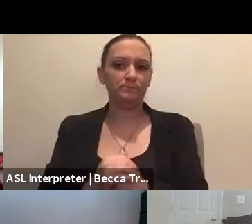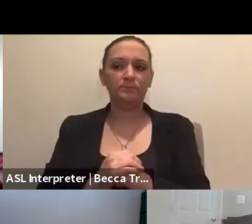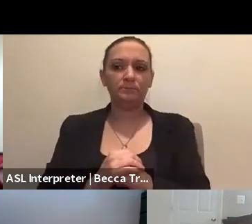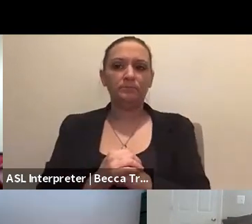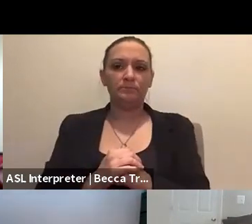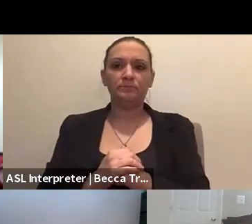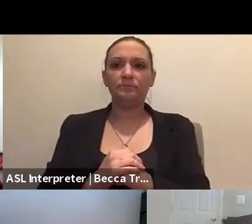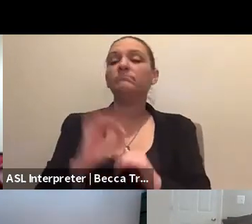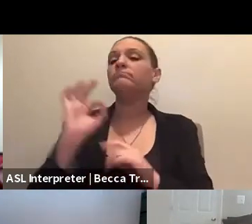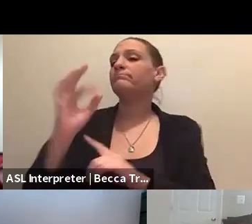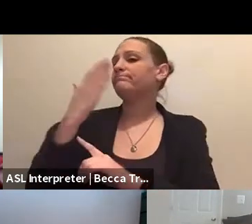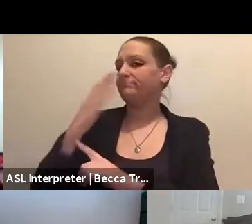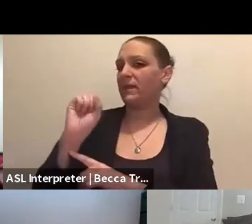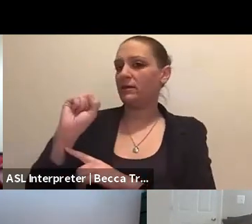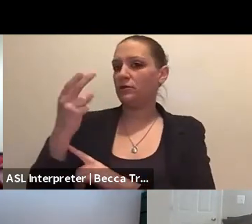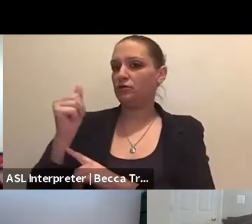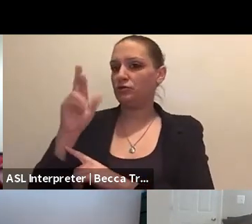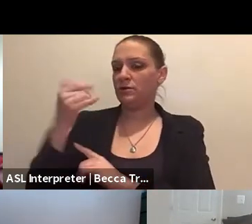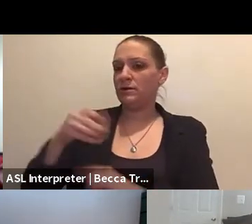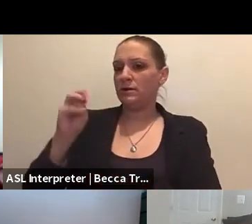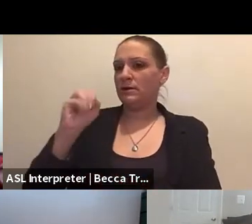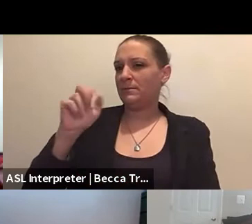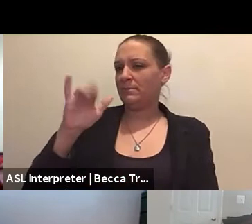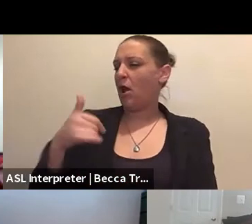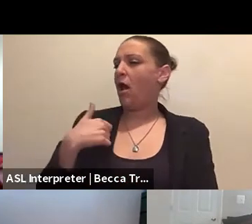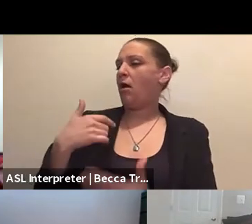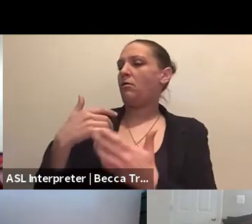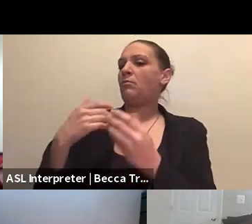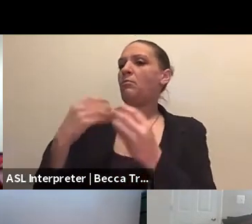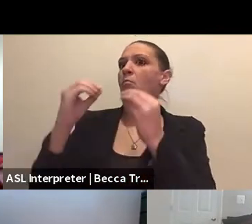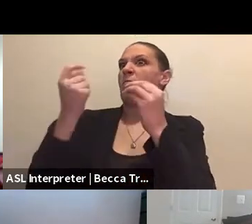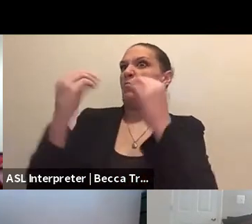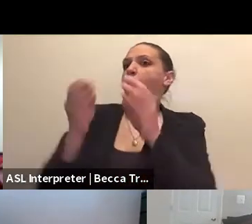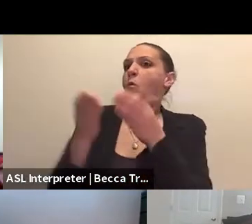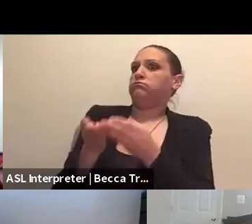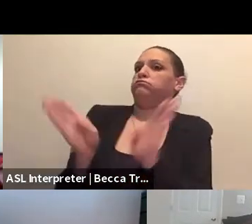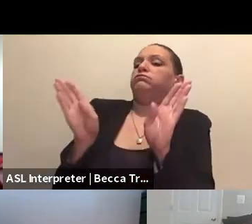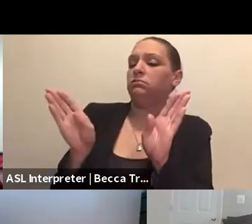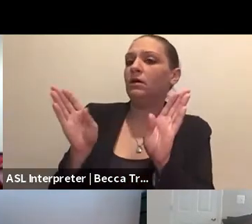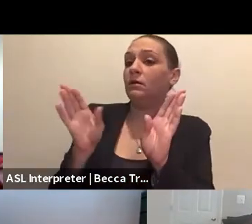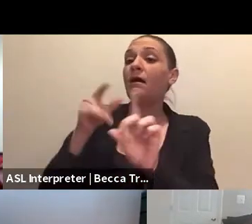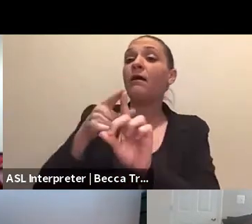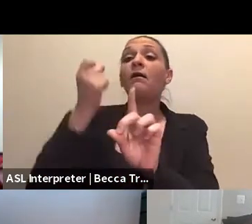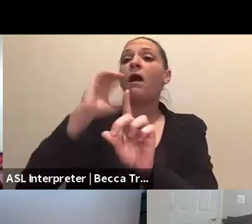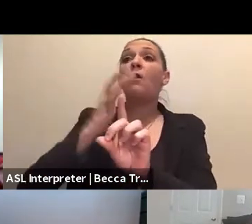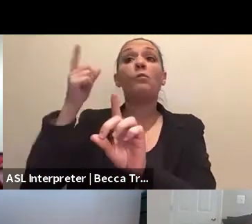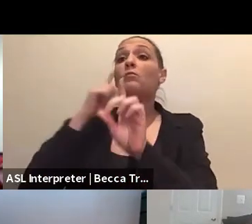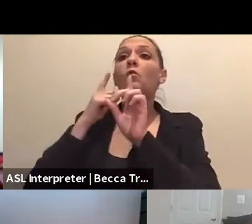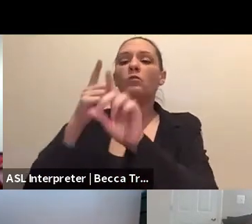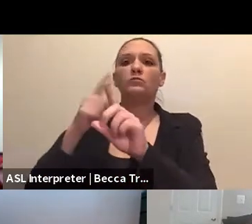Thanks Shari it's Mary. I'll just broaden it a little bit. That our mission is to alleviate suffering